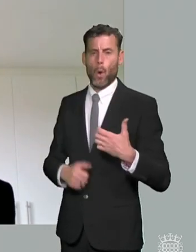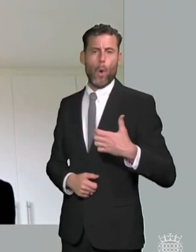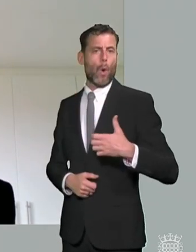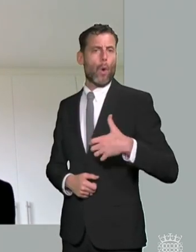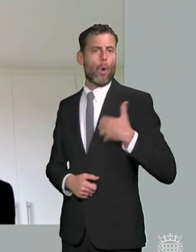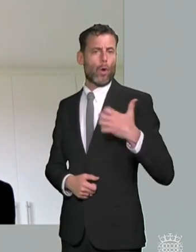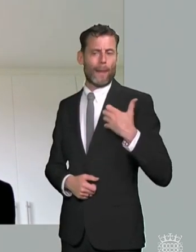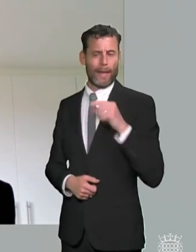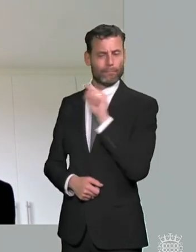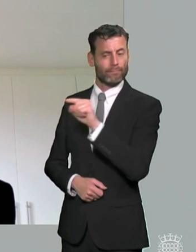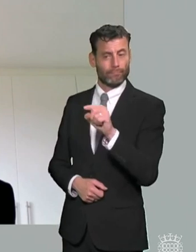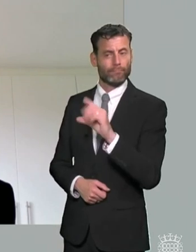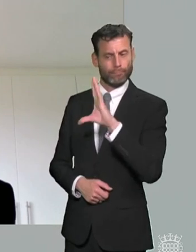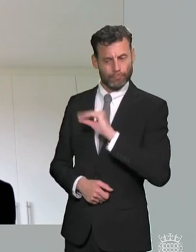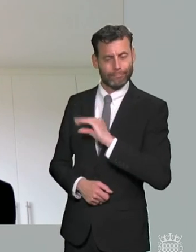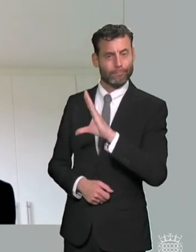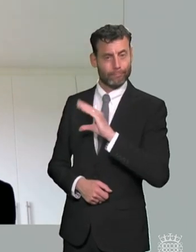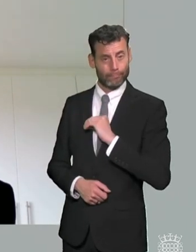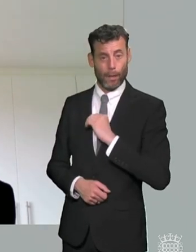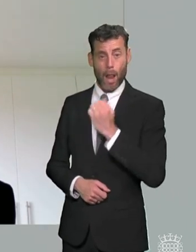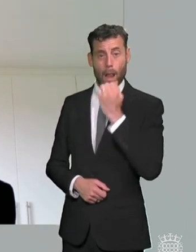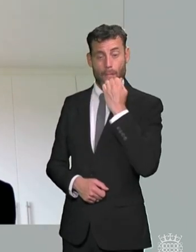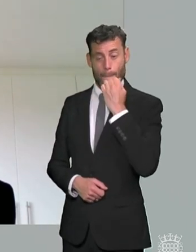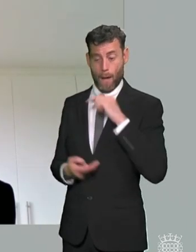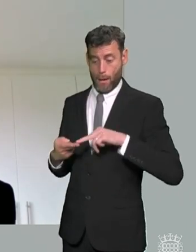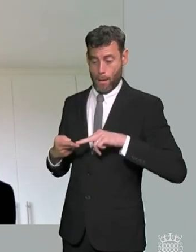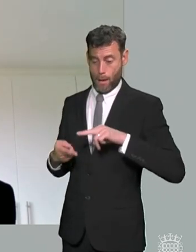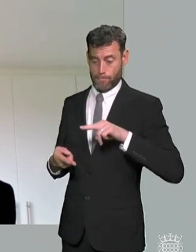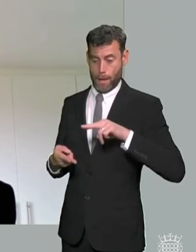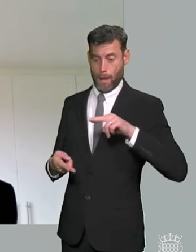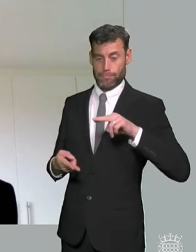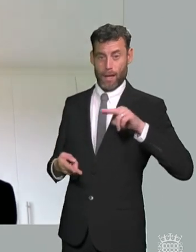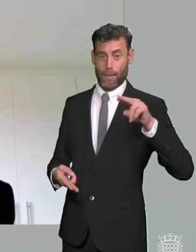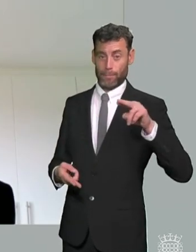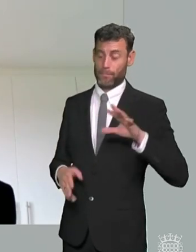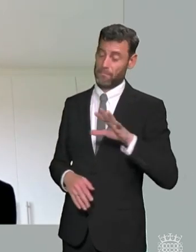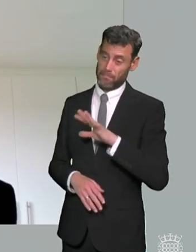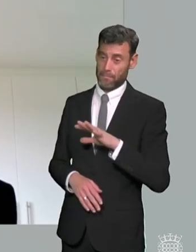every year since the new um system was introduced and we uphold between eight and nine out of ten